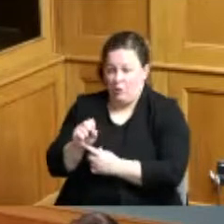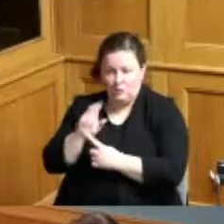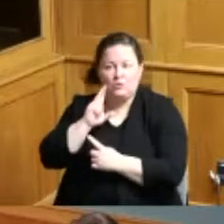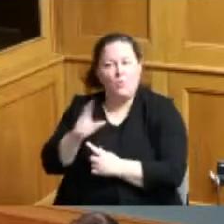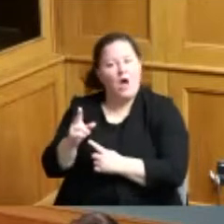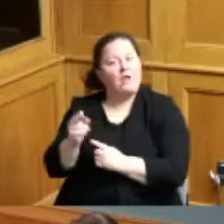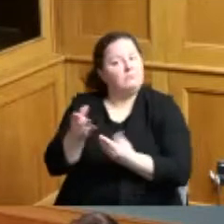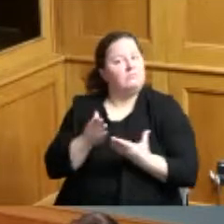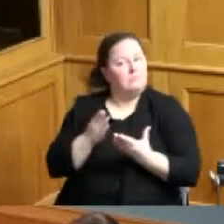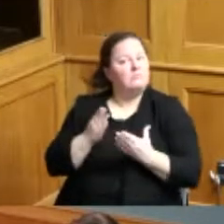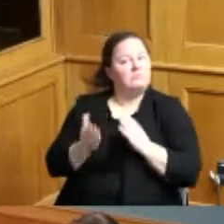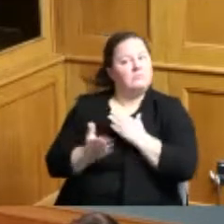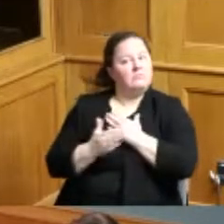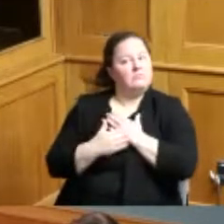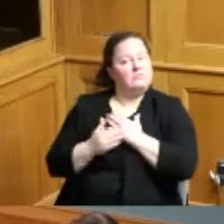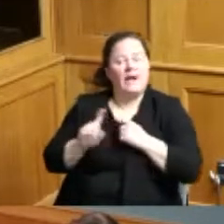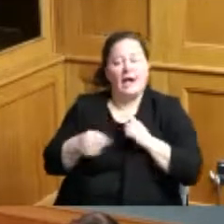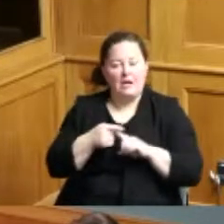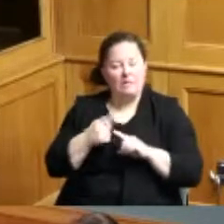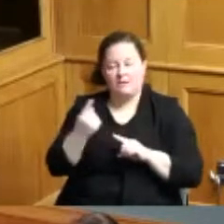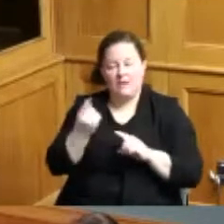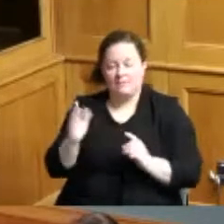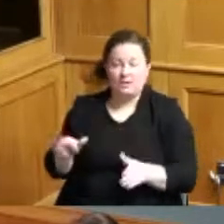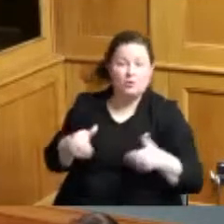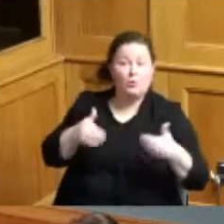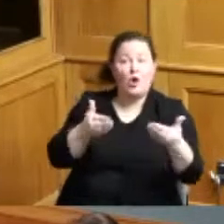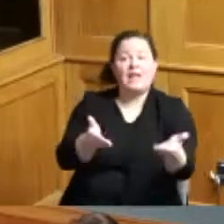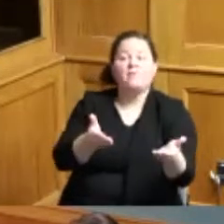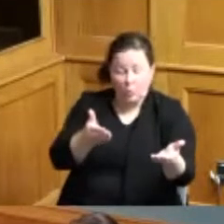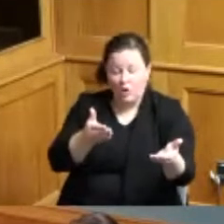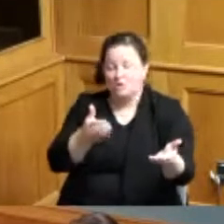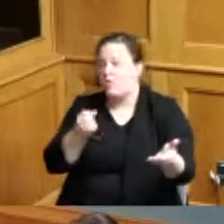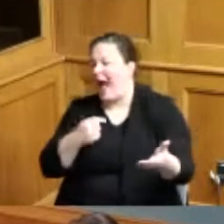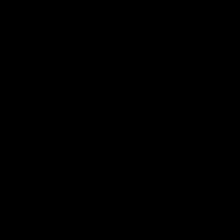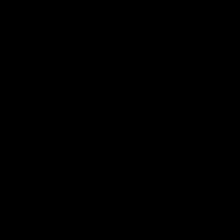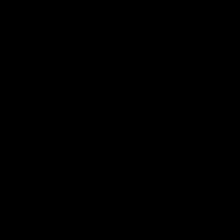to bringing something forward or not but I appreciate your comments thank you ma'am